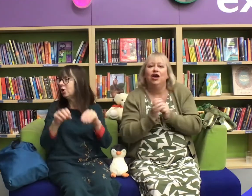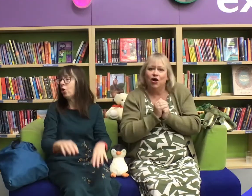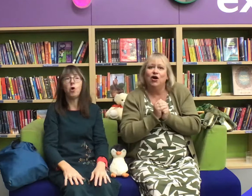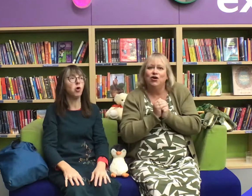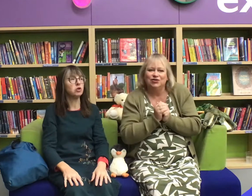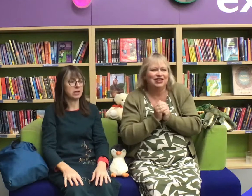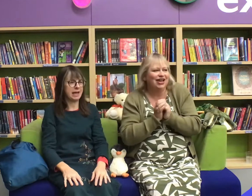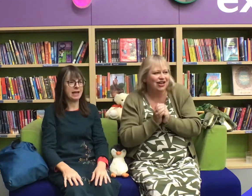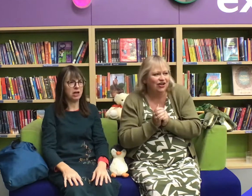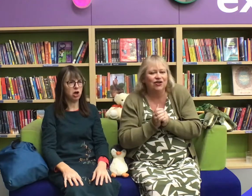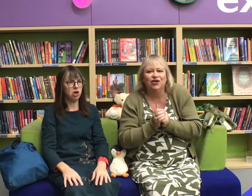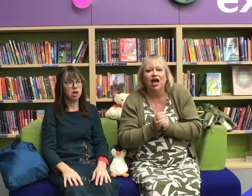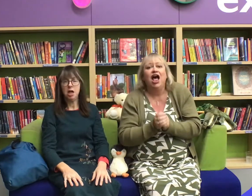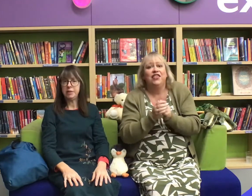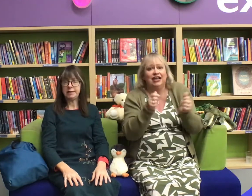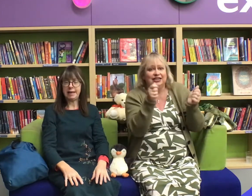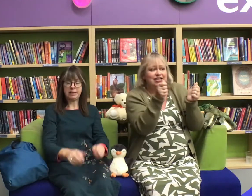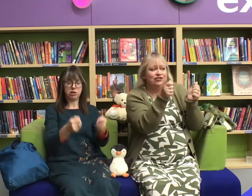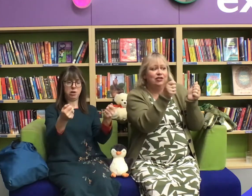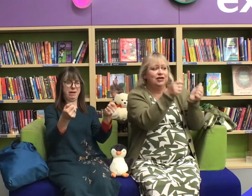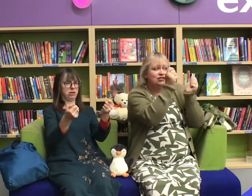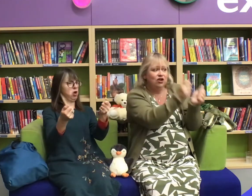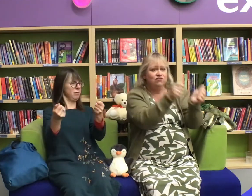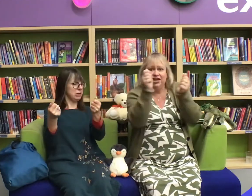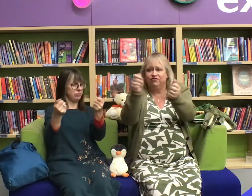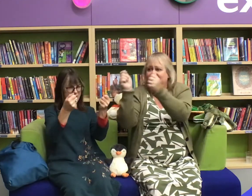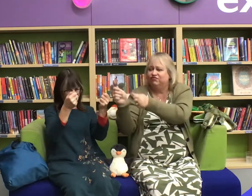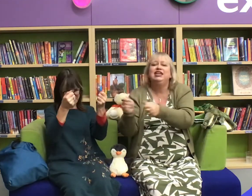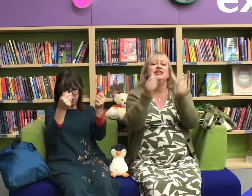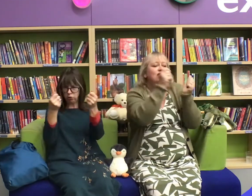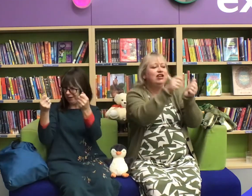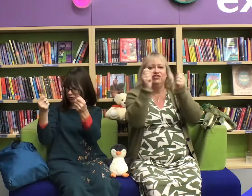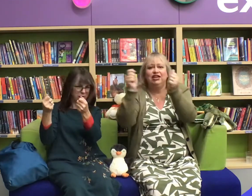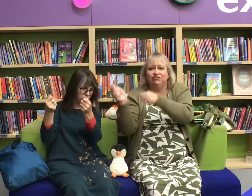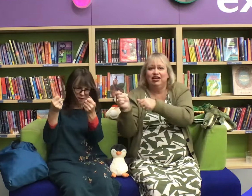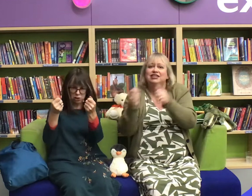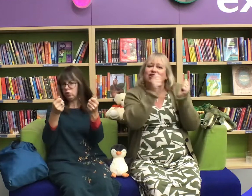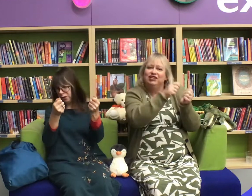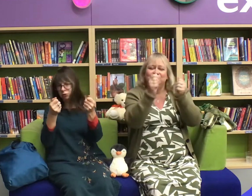The daddies on the bus go read read read, read read read, read read read, the daddies